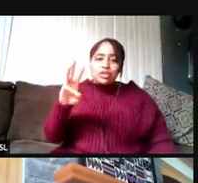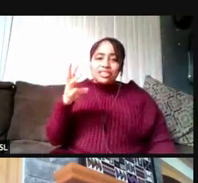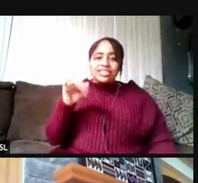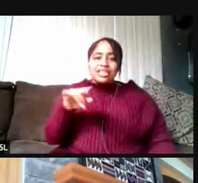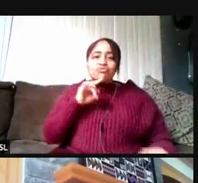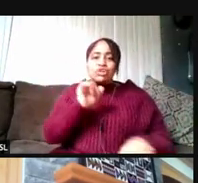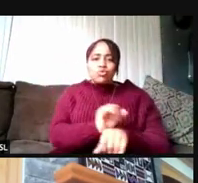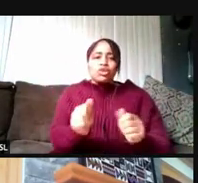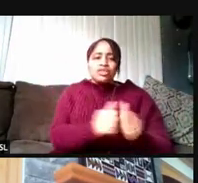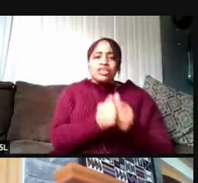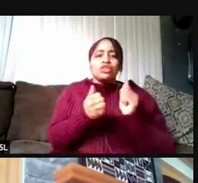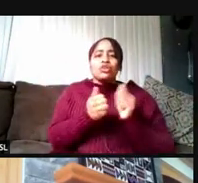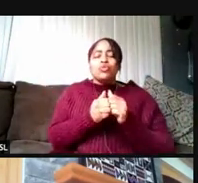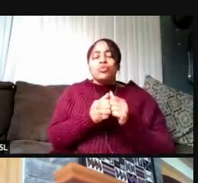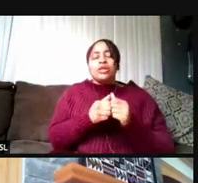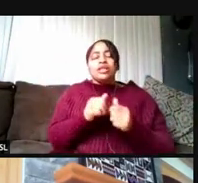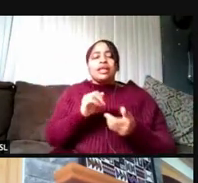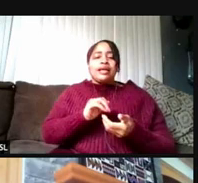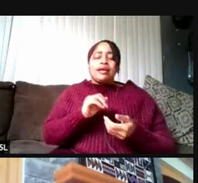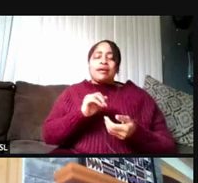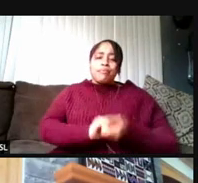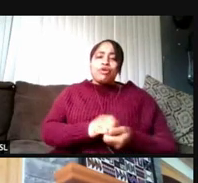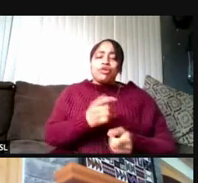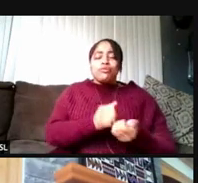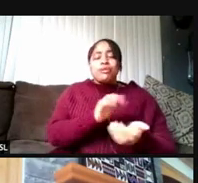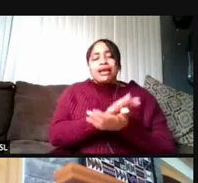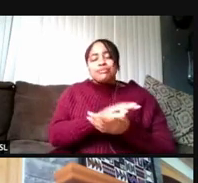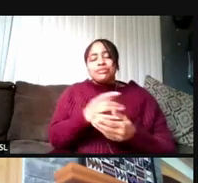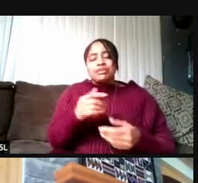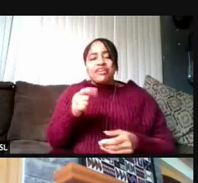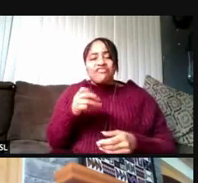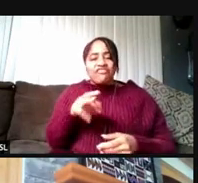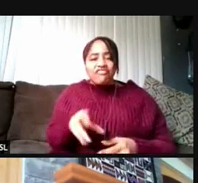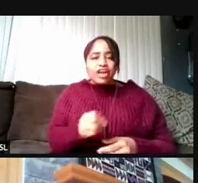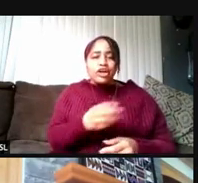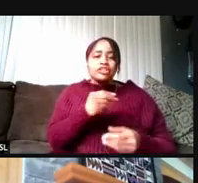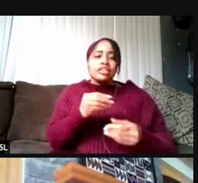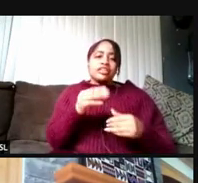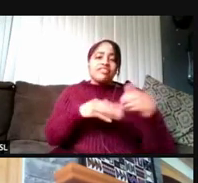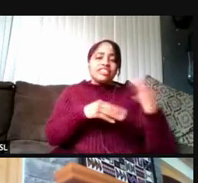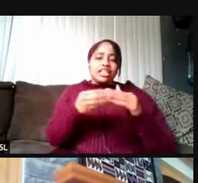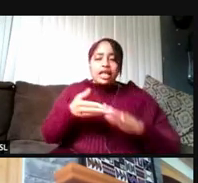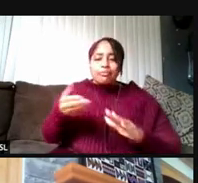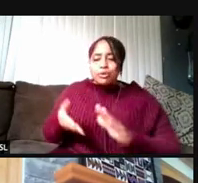with campus partners from Academic Affairs and Facilities and Operations, but there'll be back up.